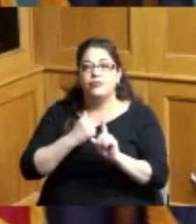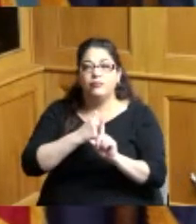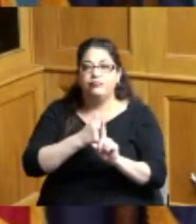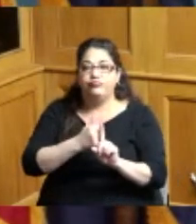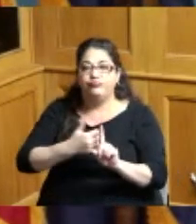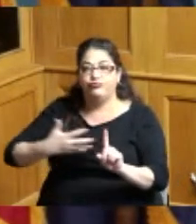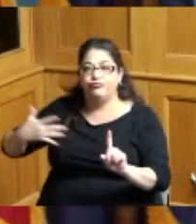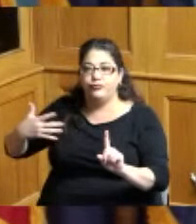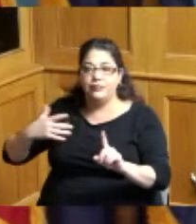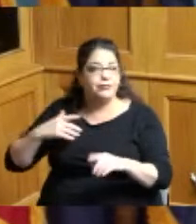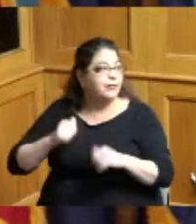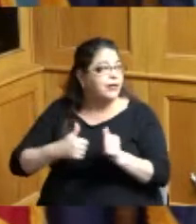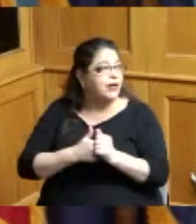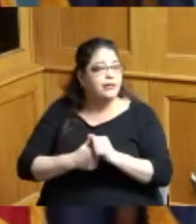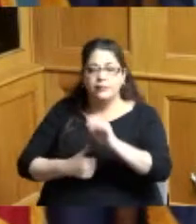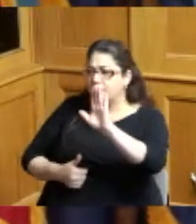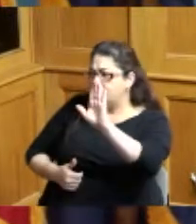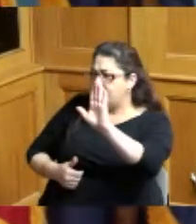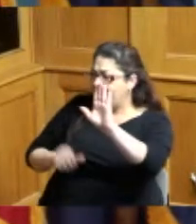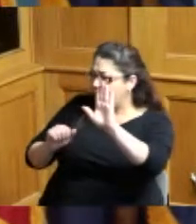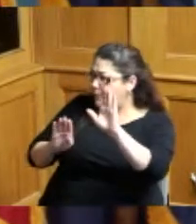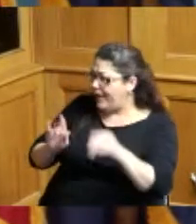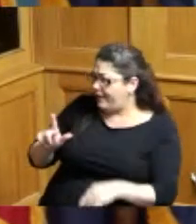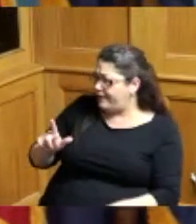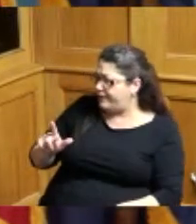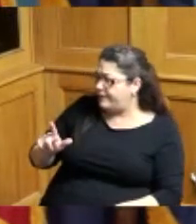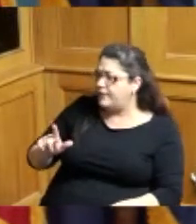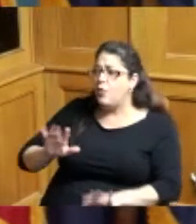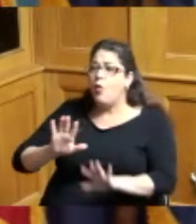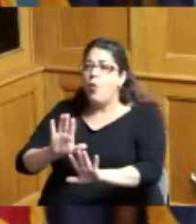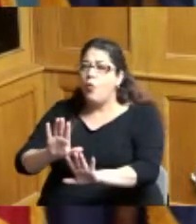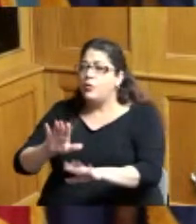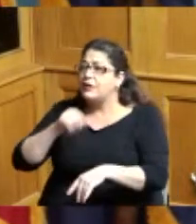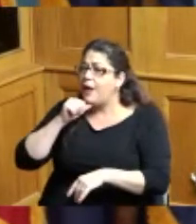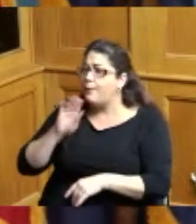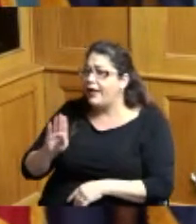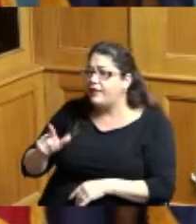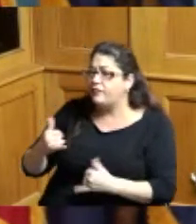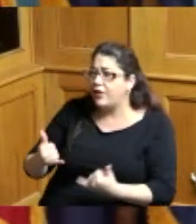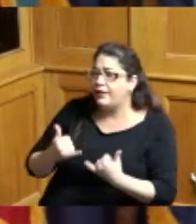this resolution is that the buy lead yes okay we'll get to the by leaves after we do our reports